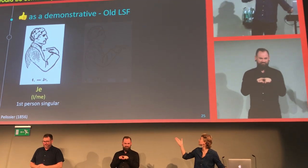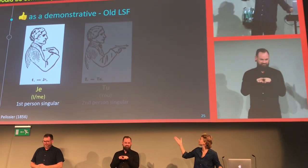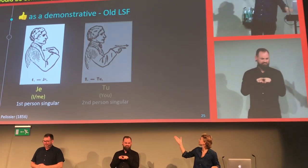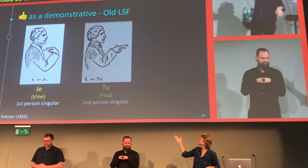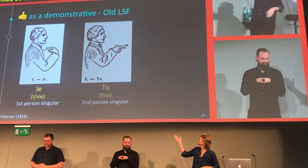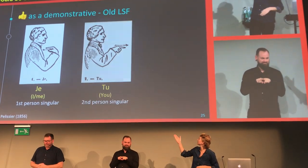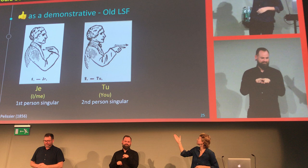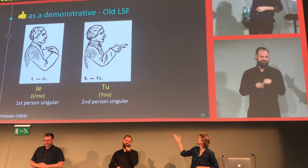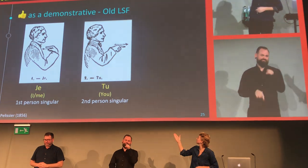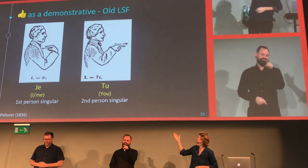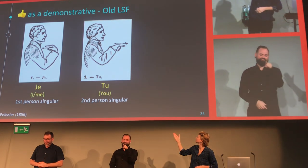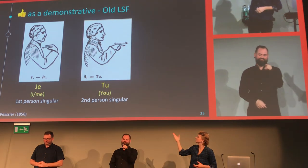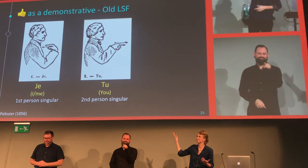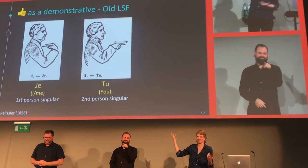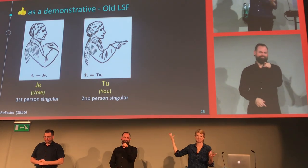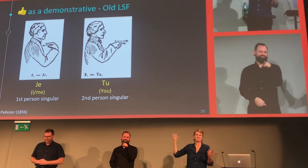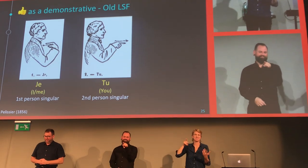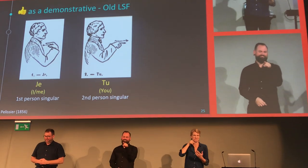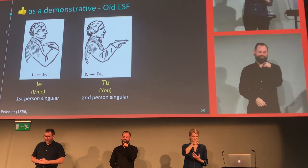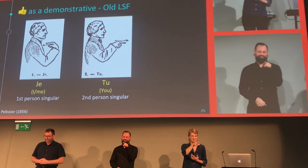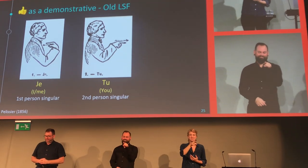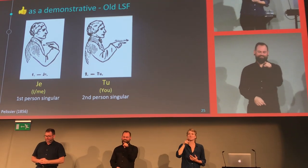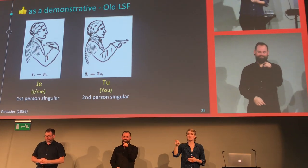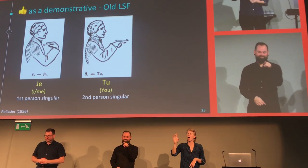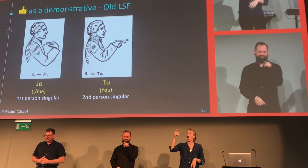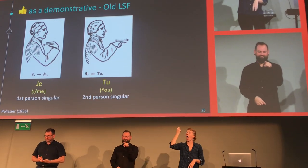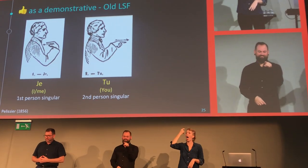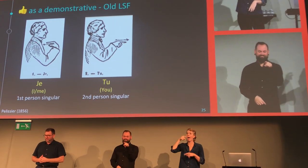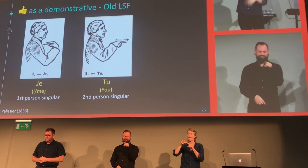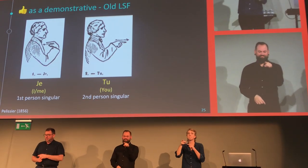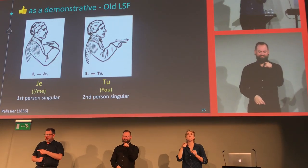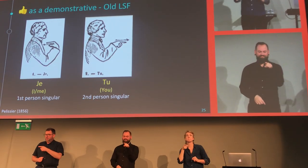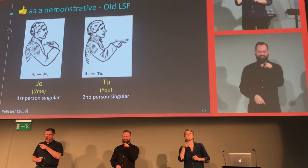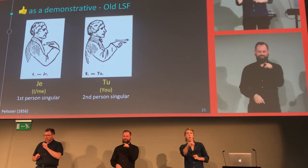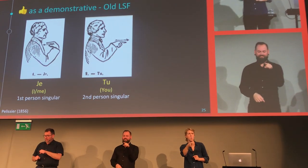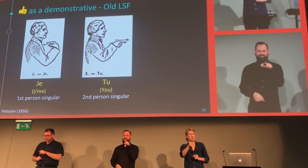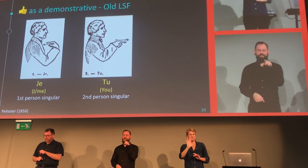it would be the same thing. You indicate what individual in space.